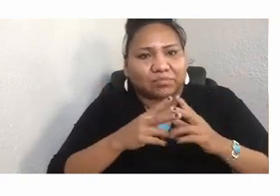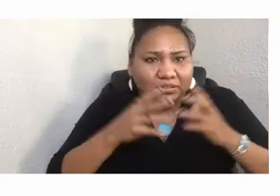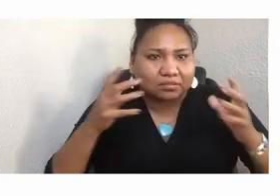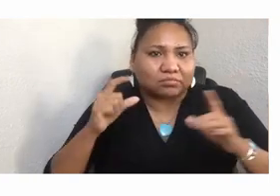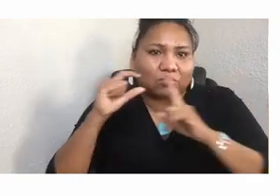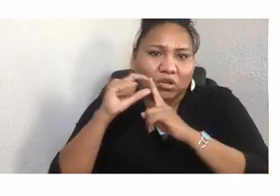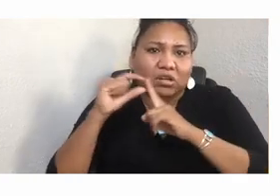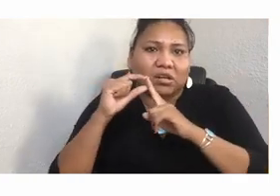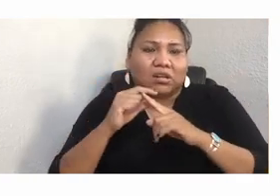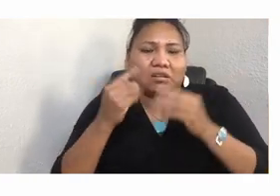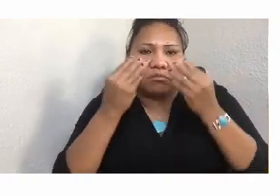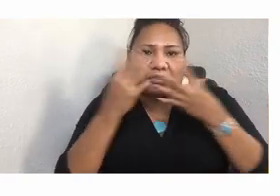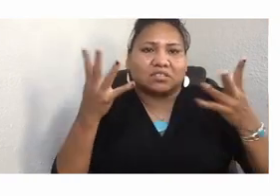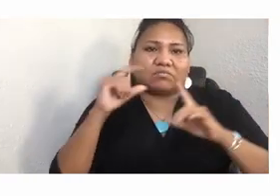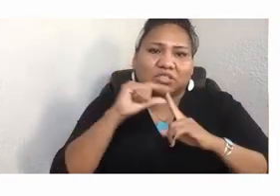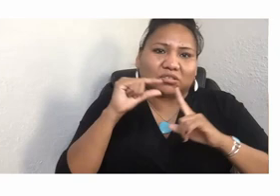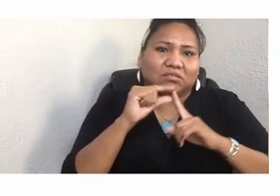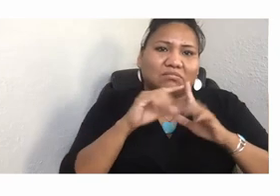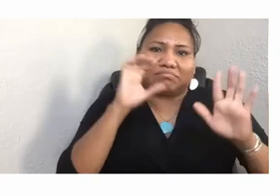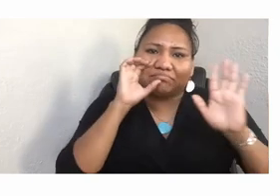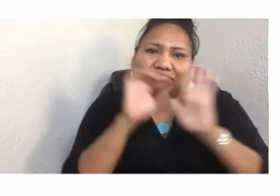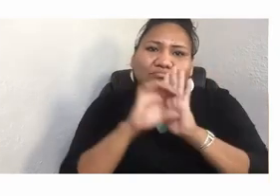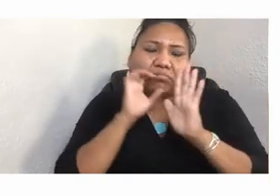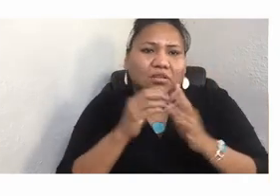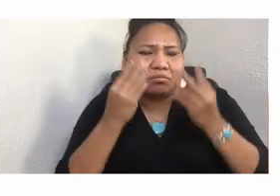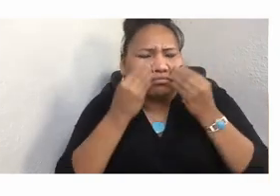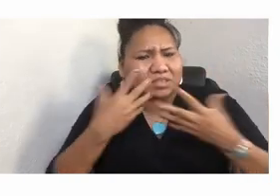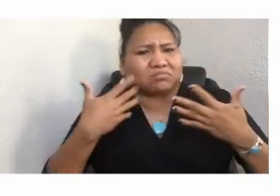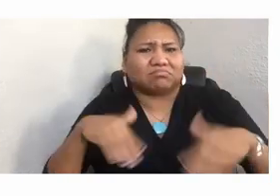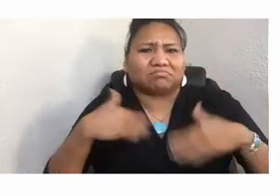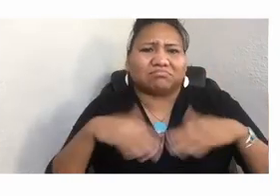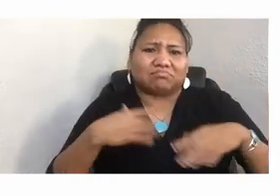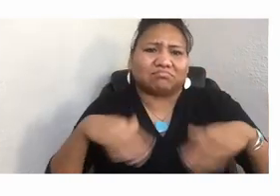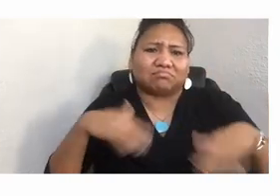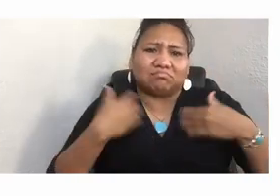Of course, the photos are beautiful as well. But what deep thinking we are presented